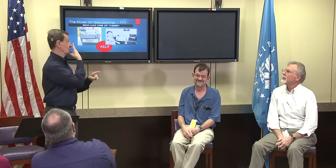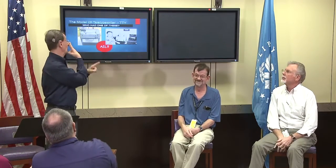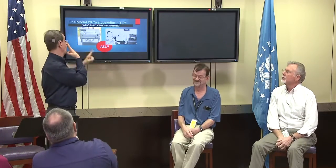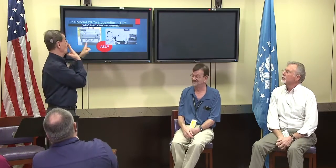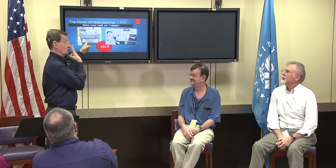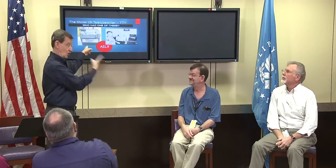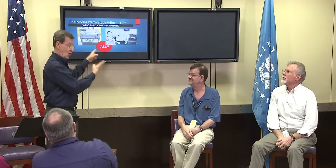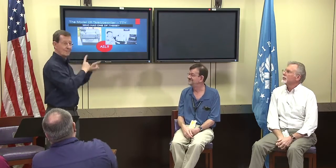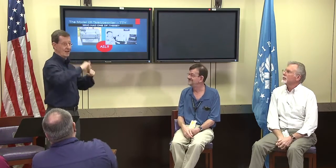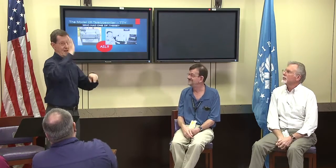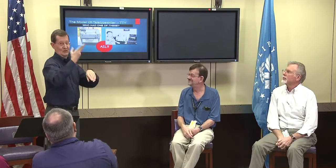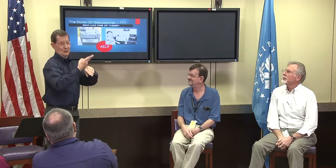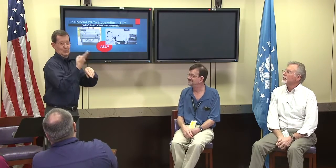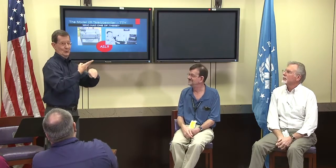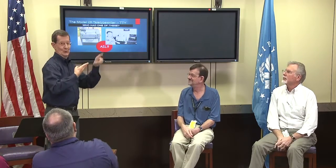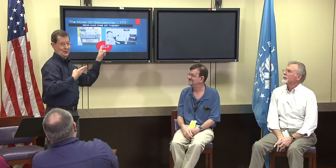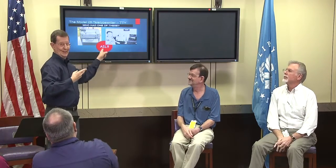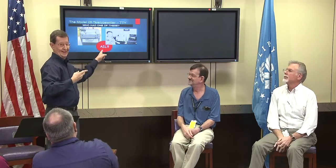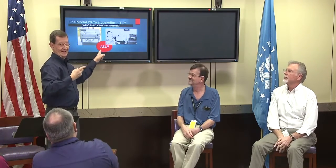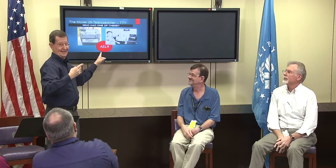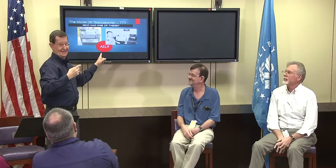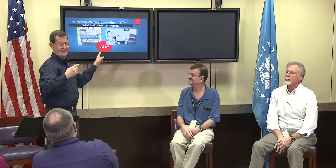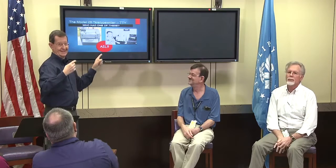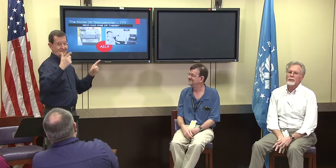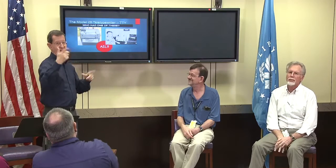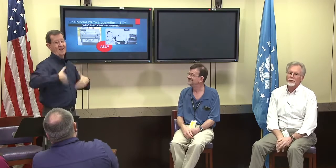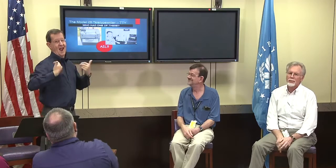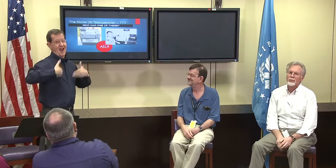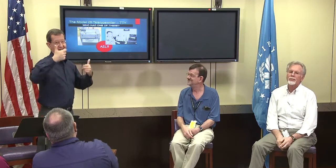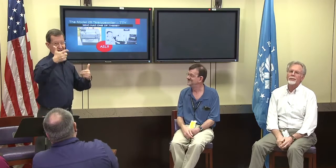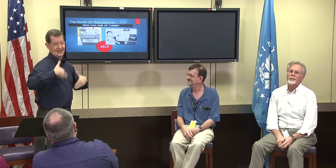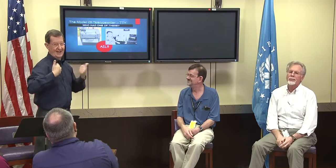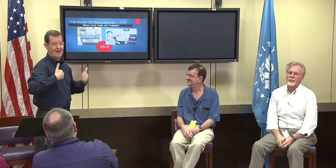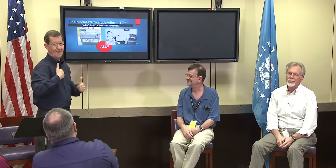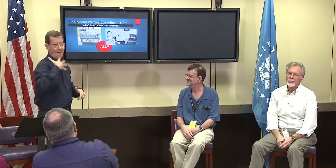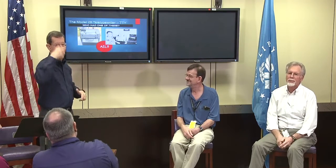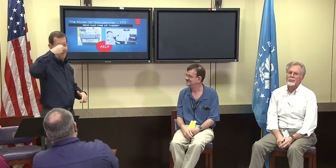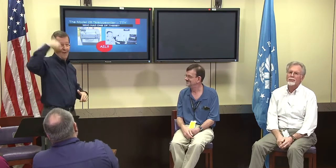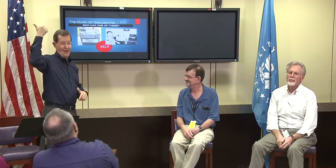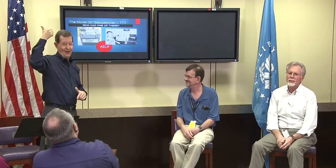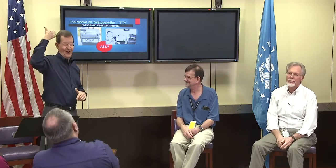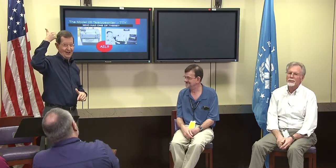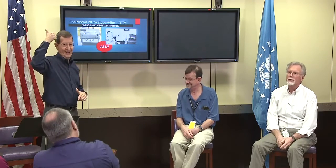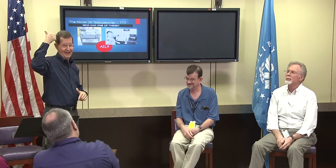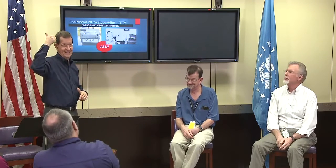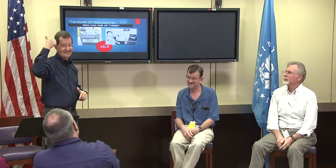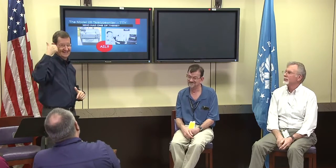Alex Richey: And the question from the audience was right. Some people have seen them but they never use them yet.